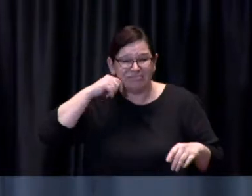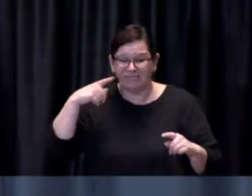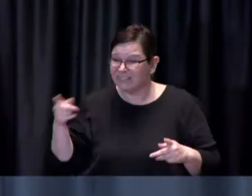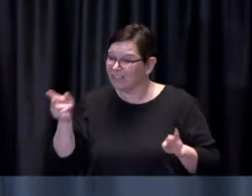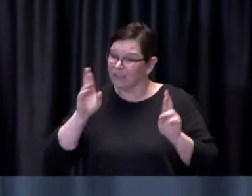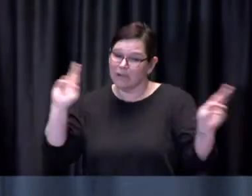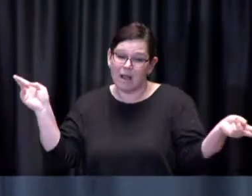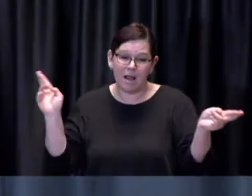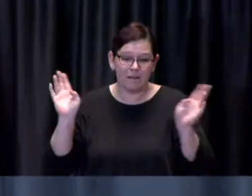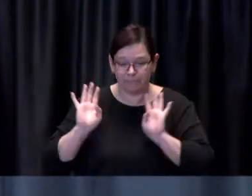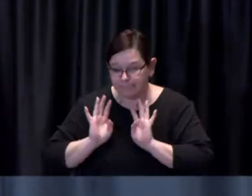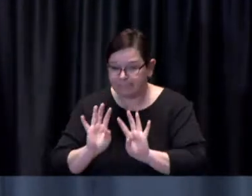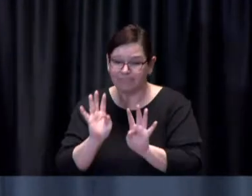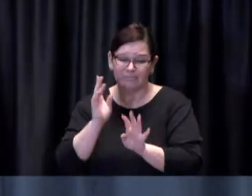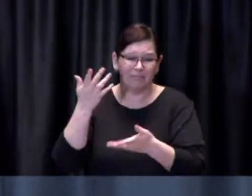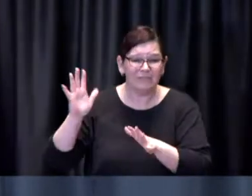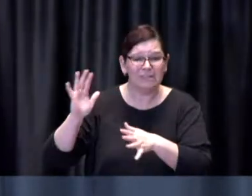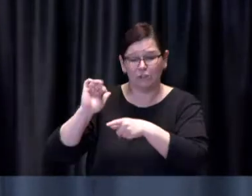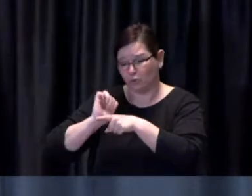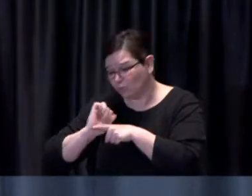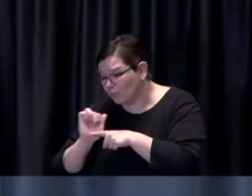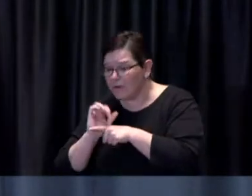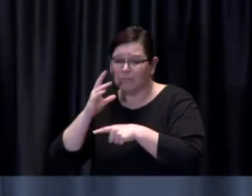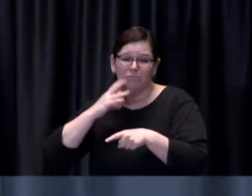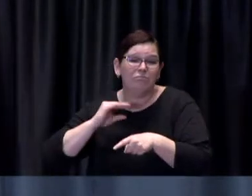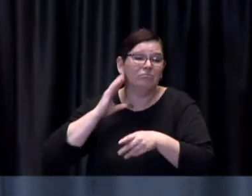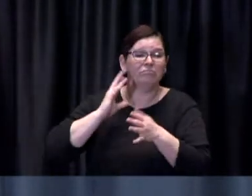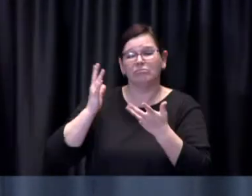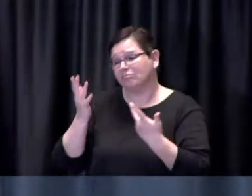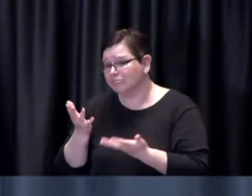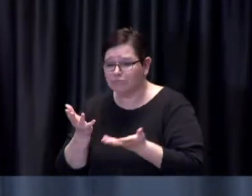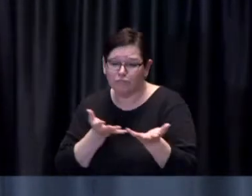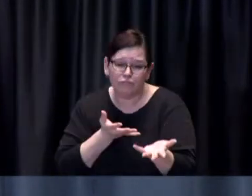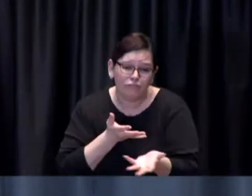you help help you get through the process and do that in a very caring and supportive manner that